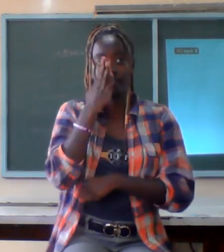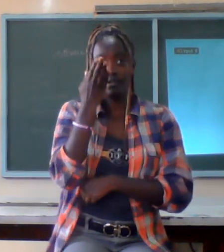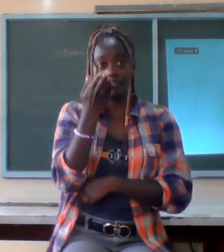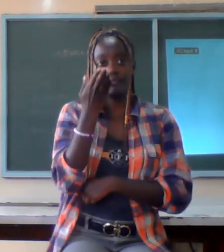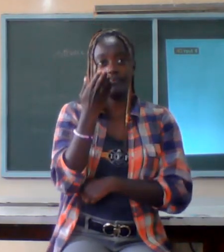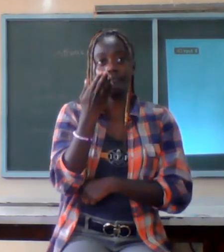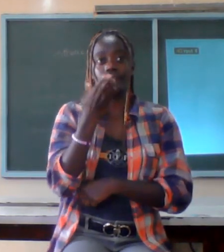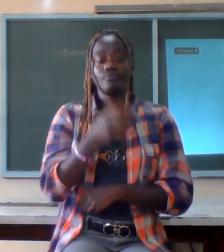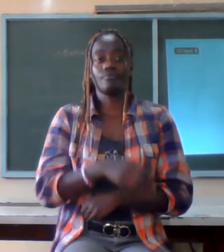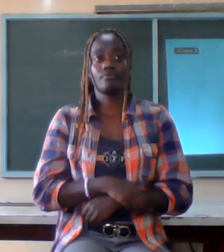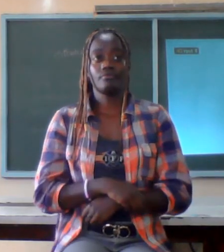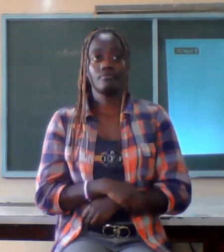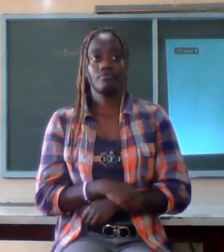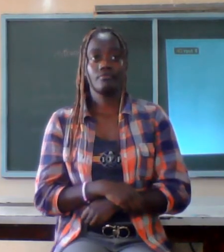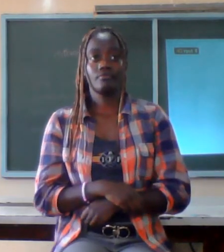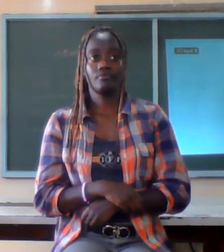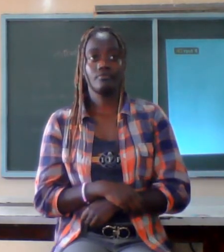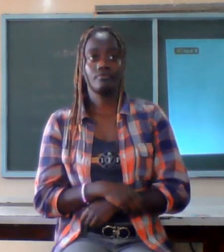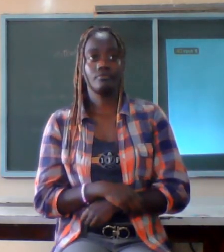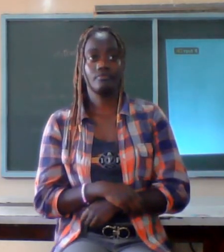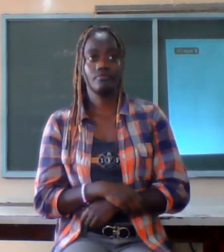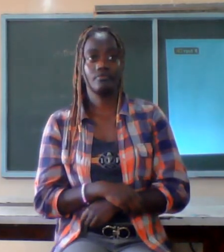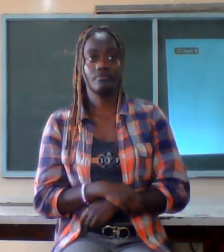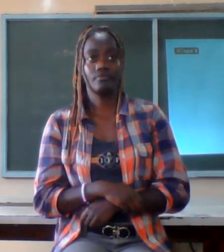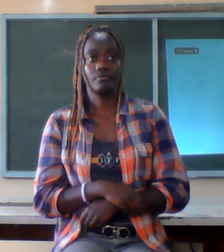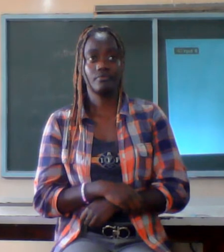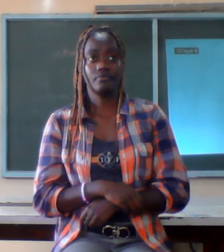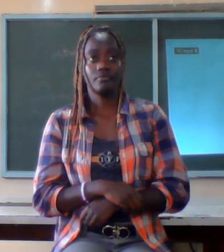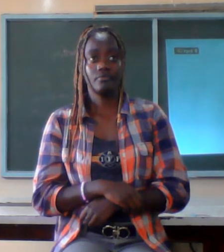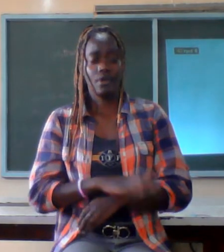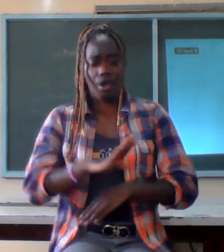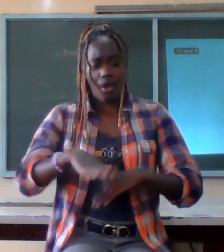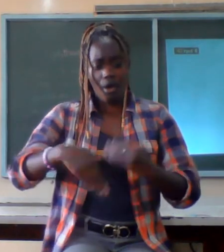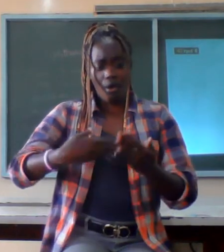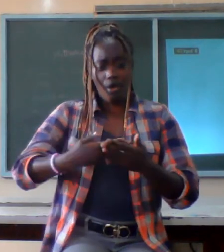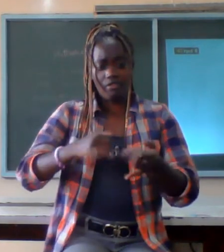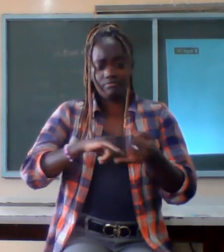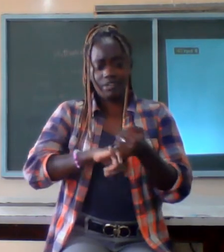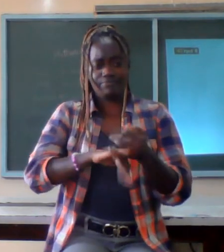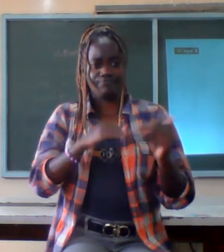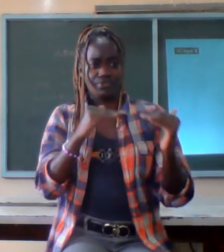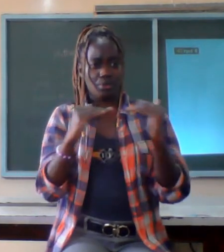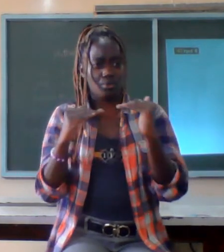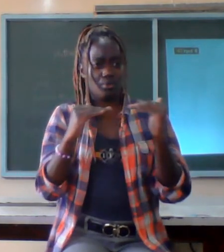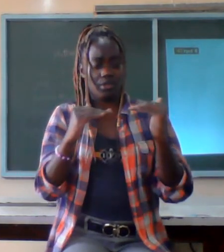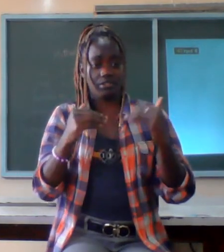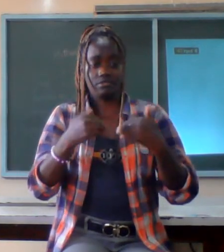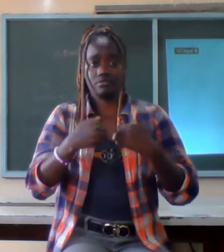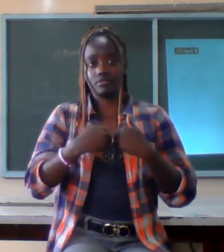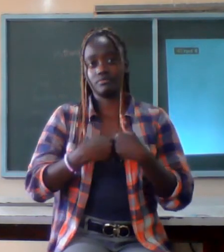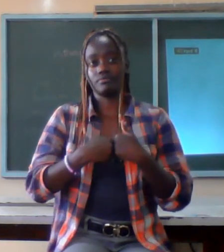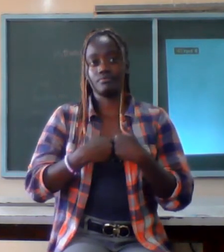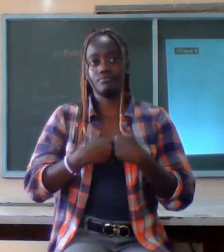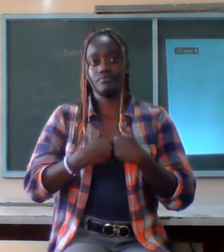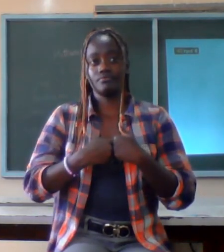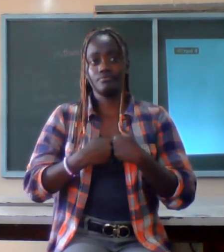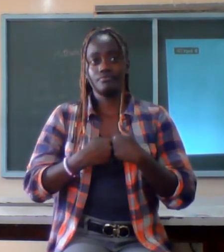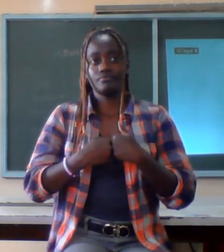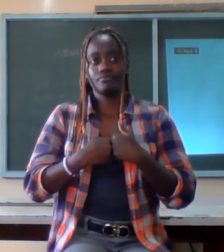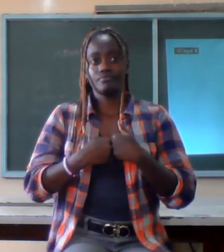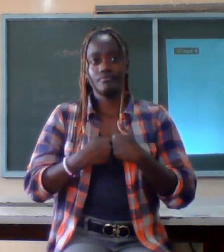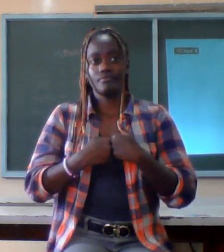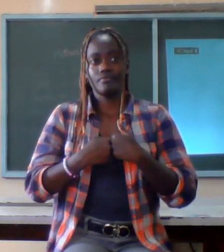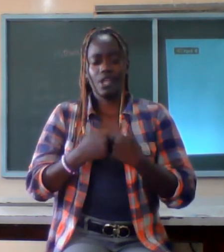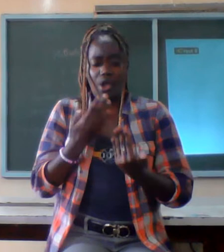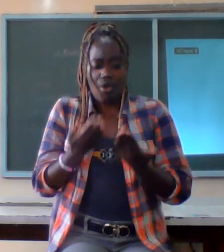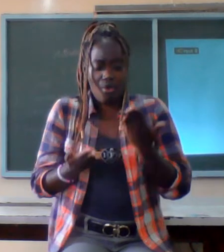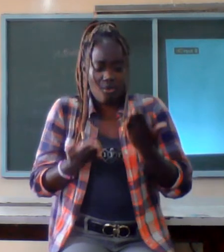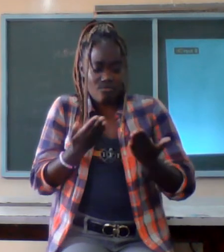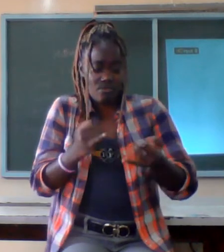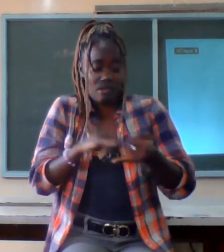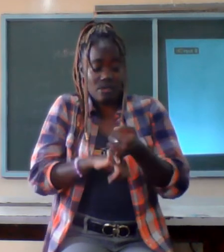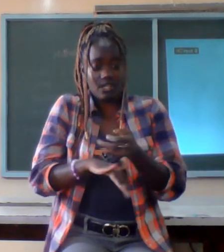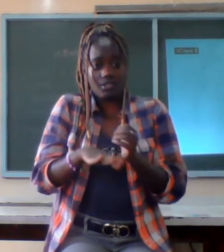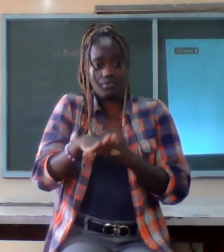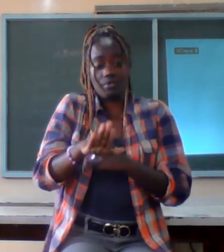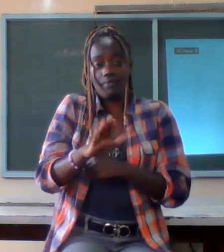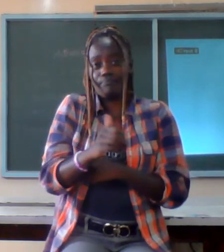every marriage has different levels of practice don't compare your marriage with everyone here